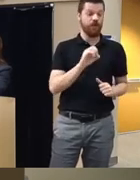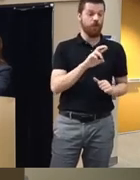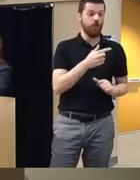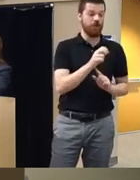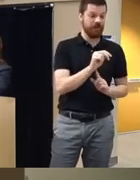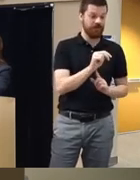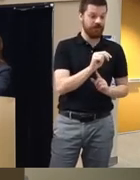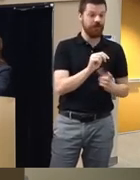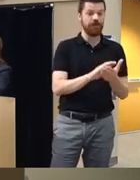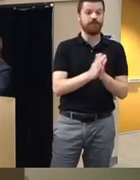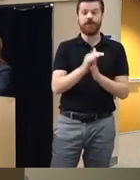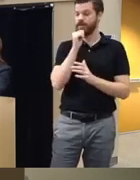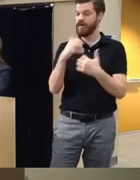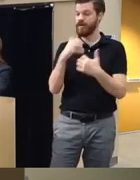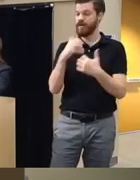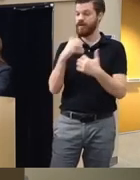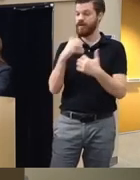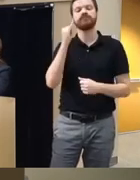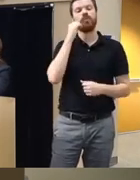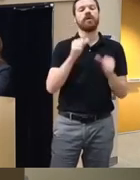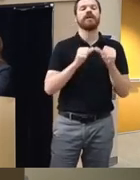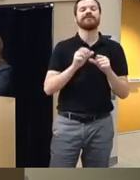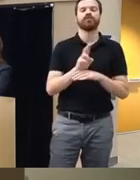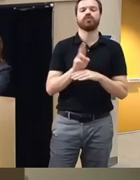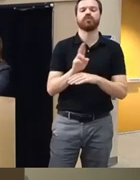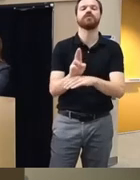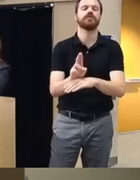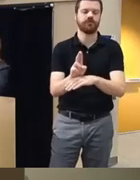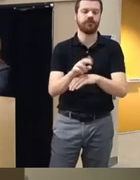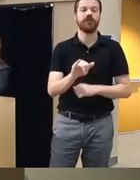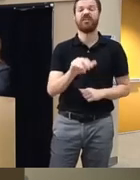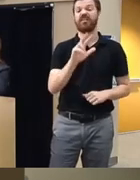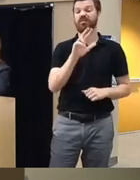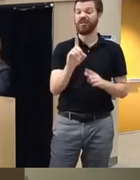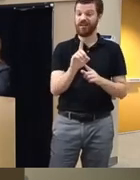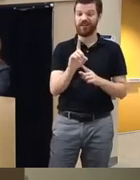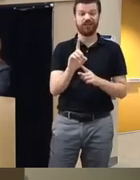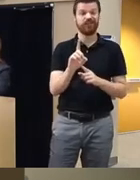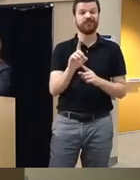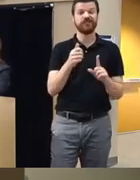when it becomes unhealthy if they continue their use and that is 3D it's it's meant to accompany